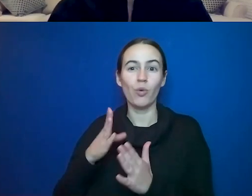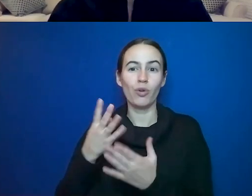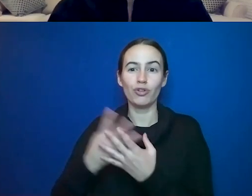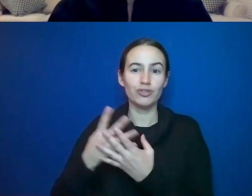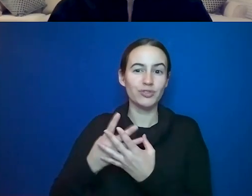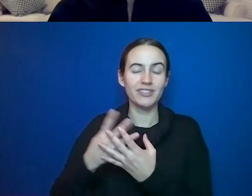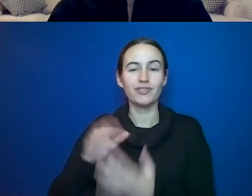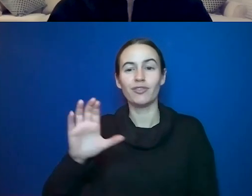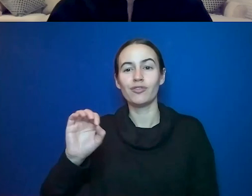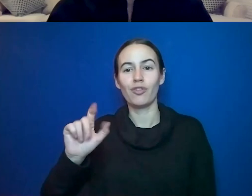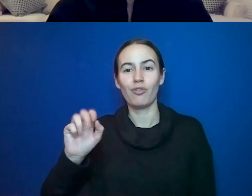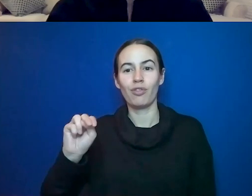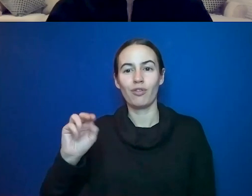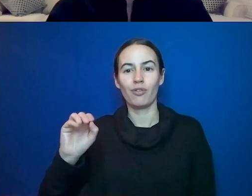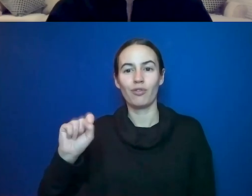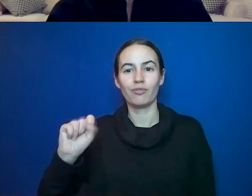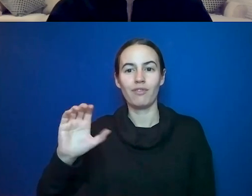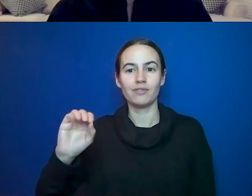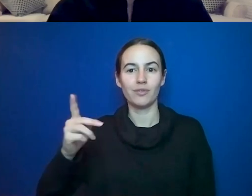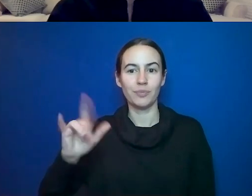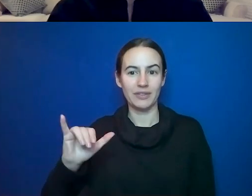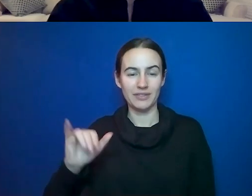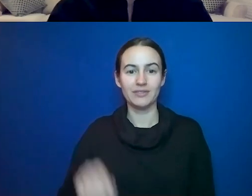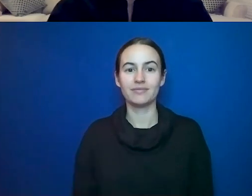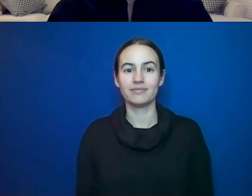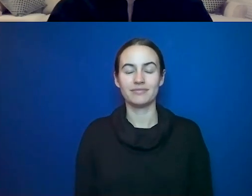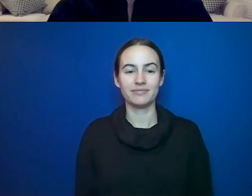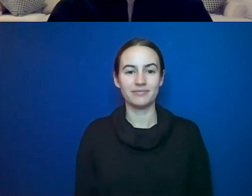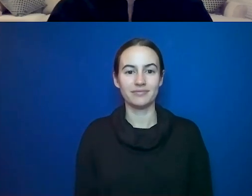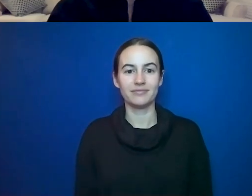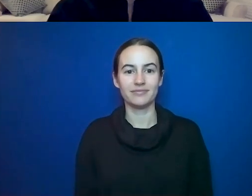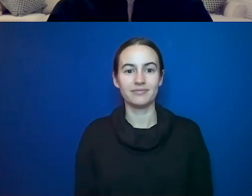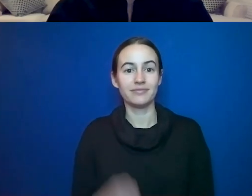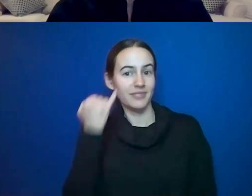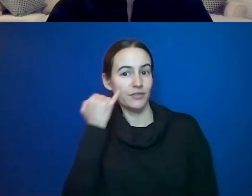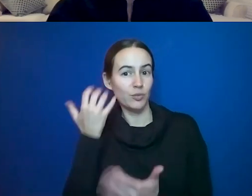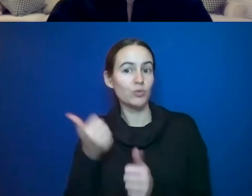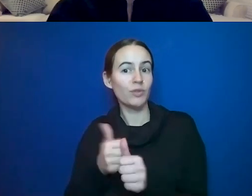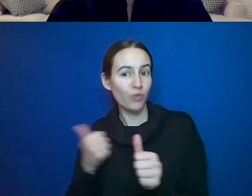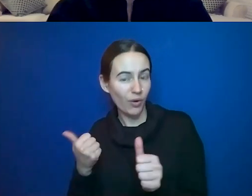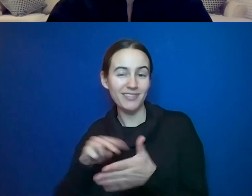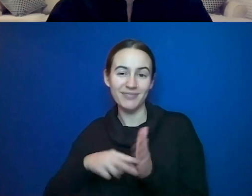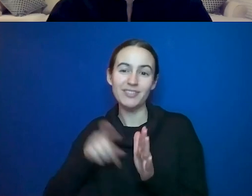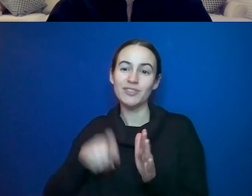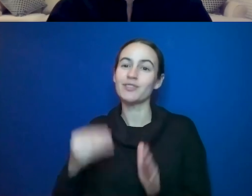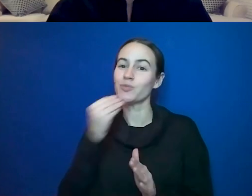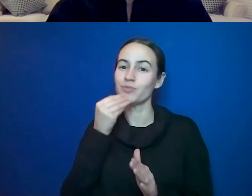want to avoid it, we eat better. We move more. We do these things.